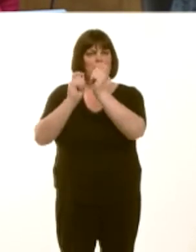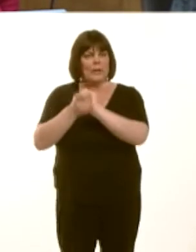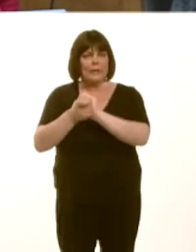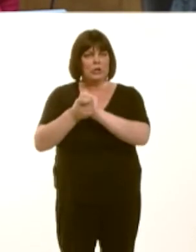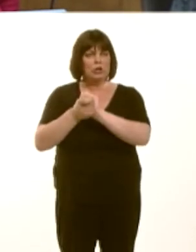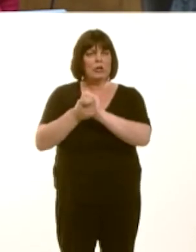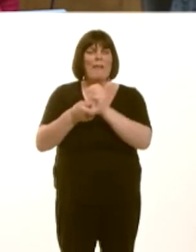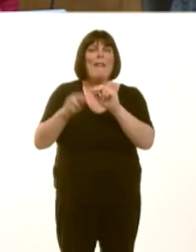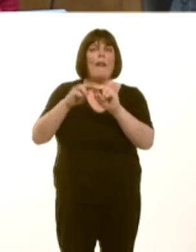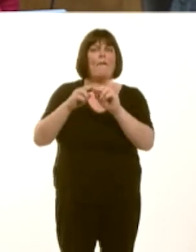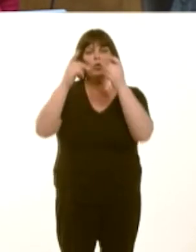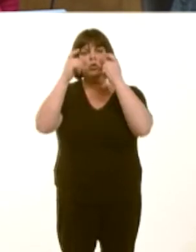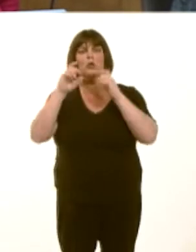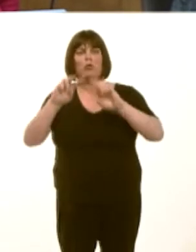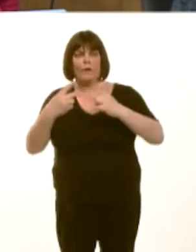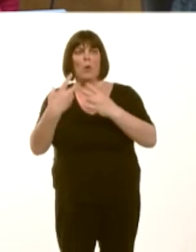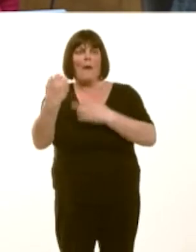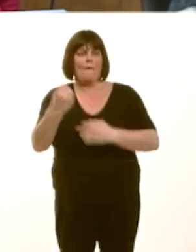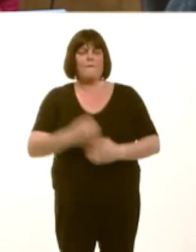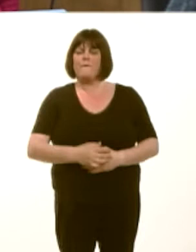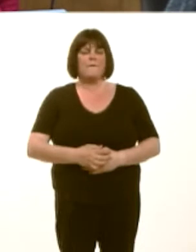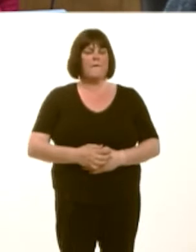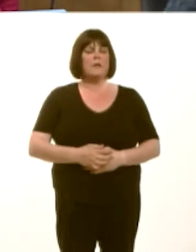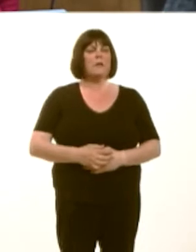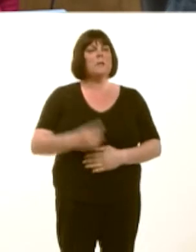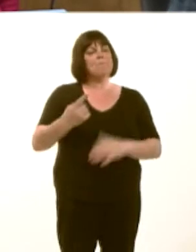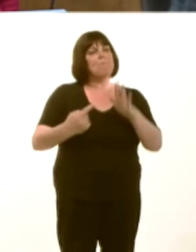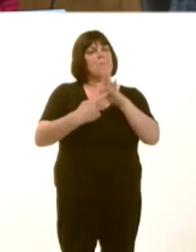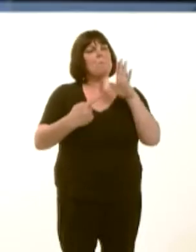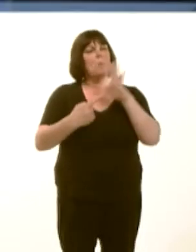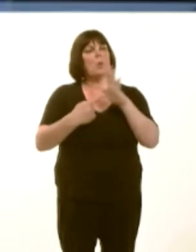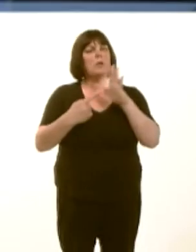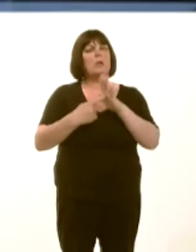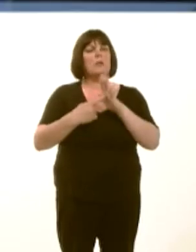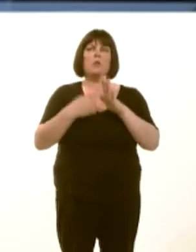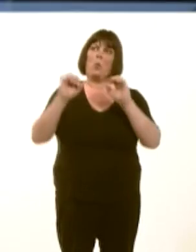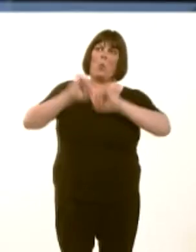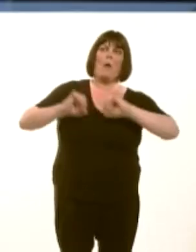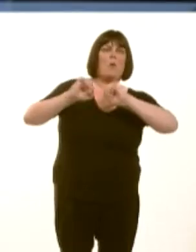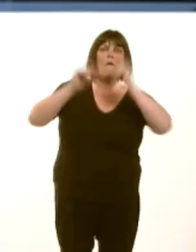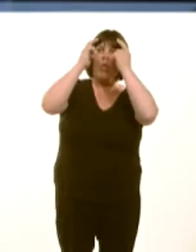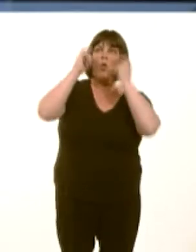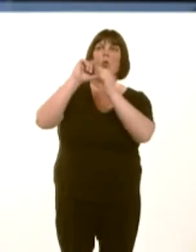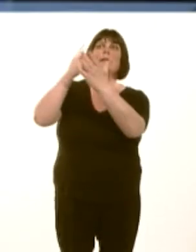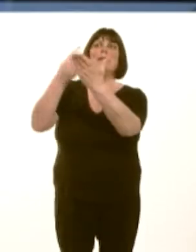beth yw barn y llys a bod pawb yn gwybod, felly, beth ywír camau nesaf.